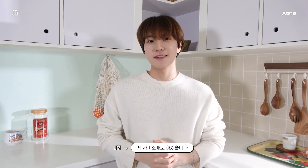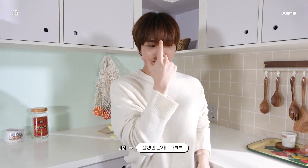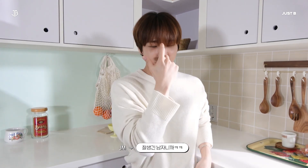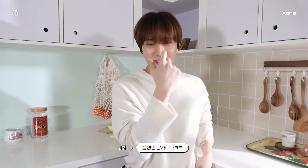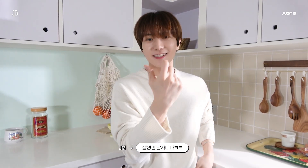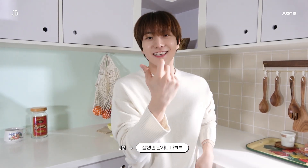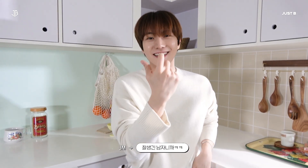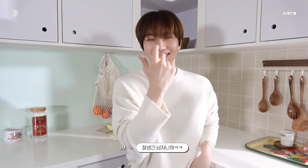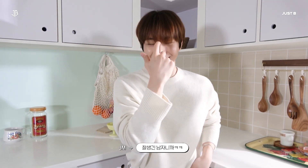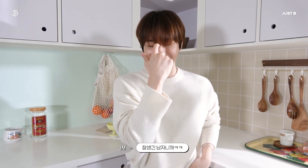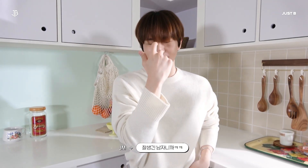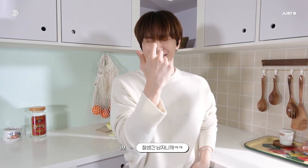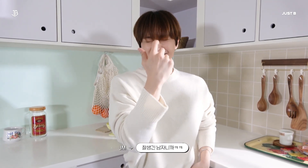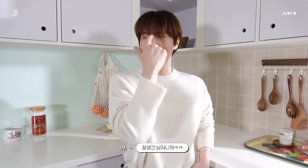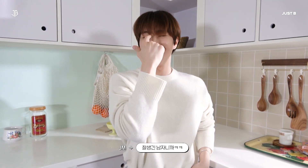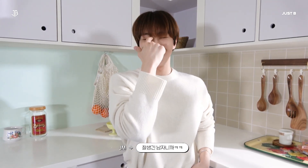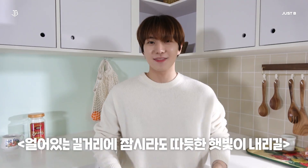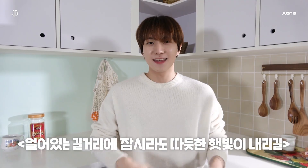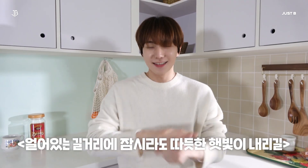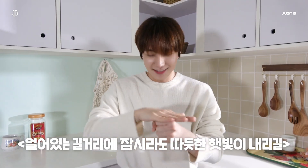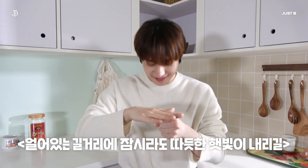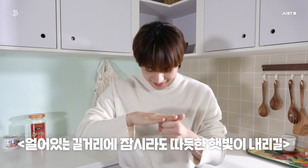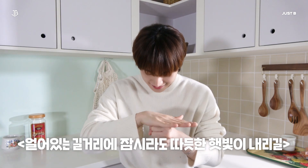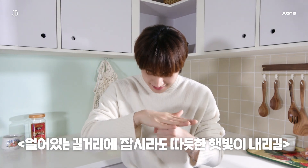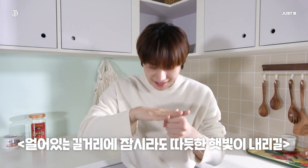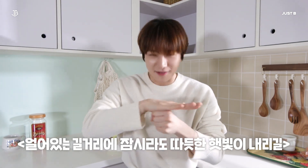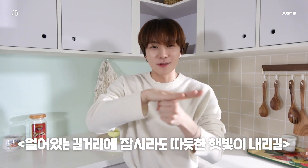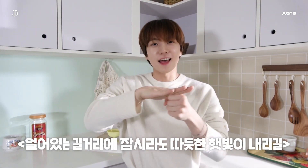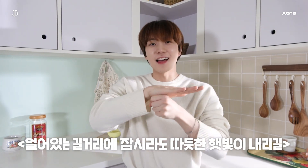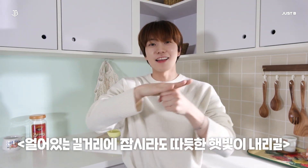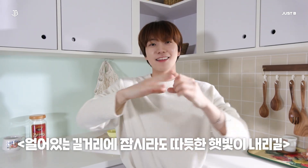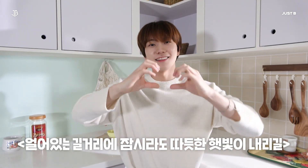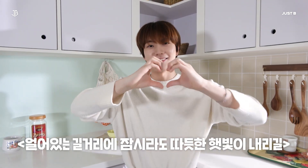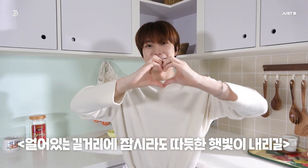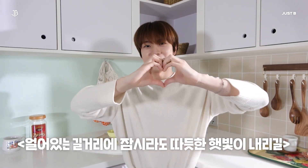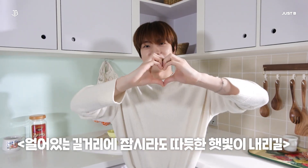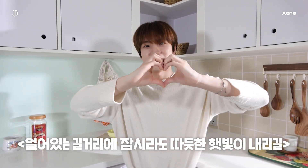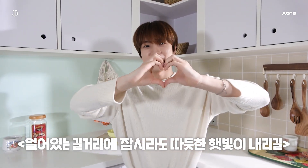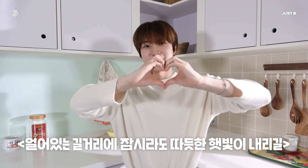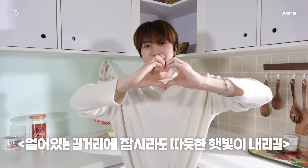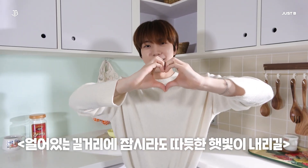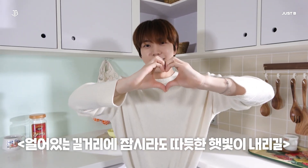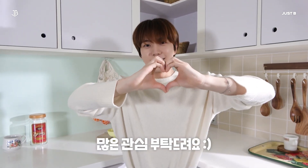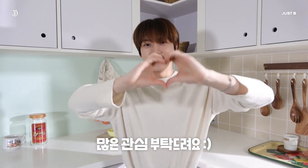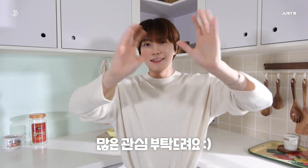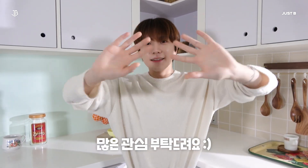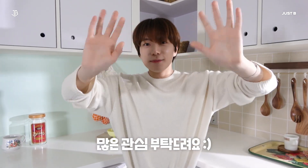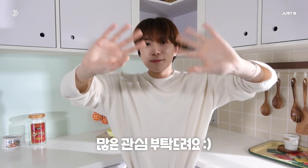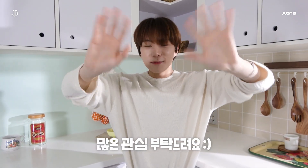because I'm a good-looking man LOL [Please love 'Camellia'] I love you